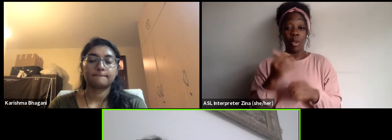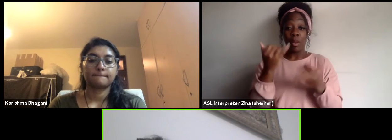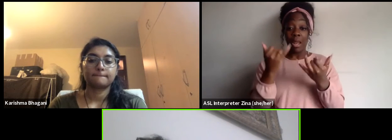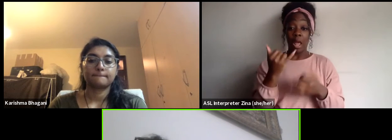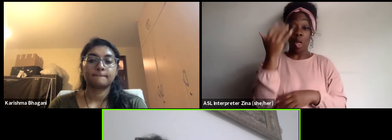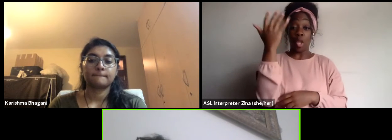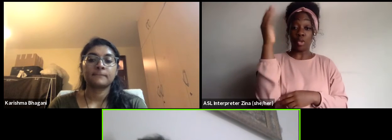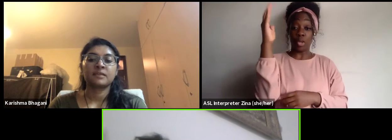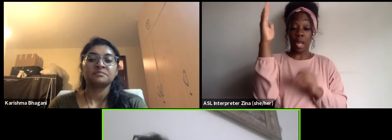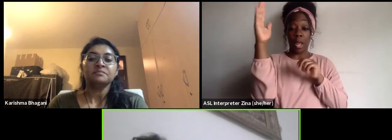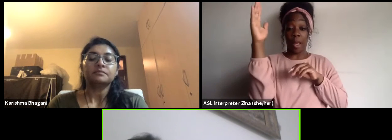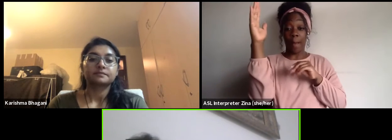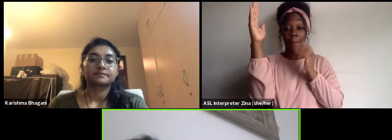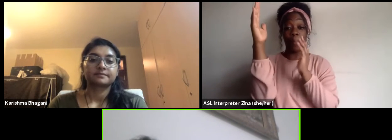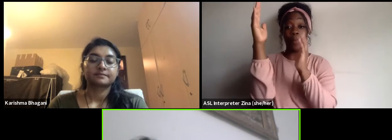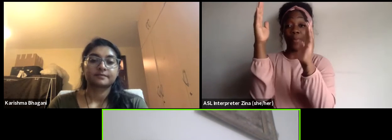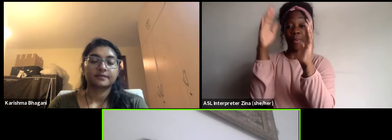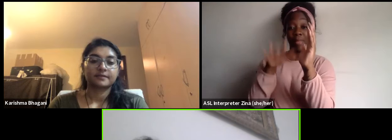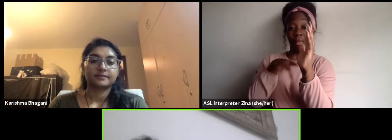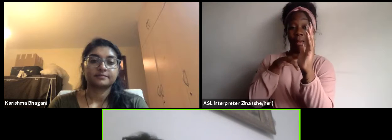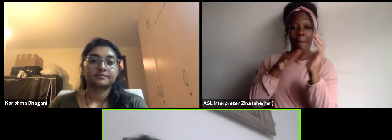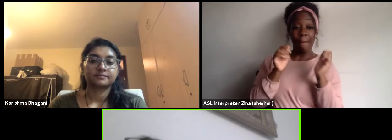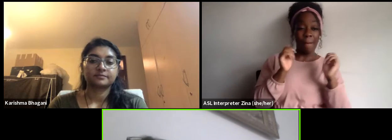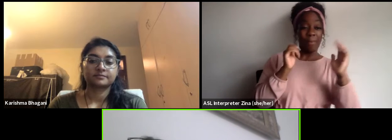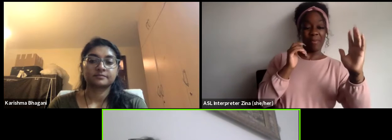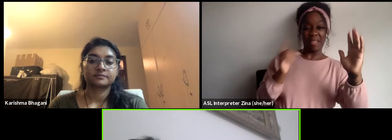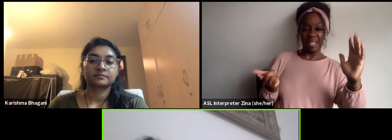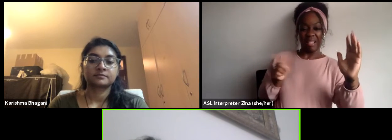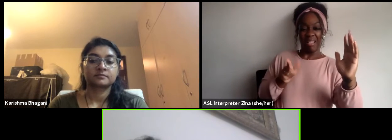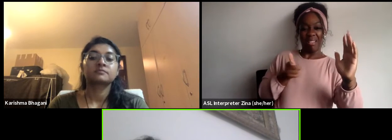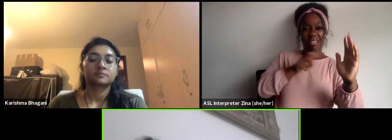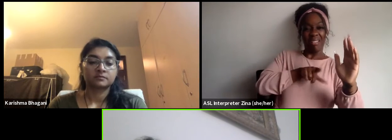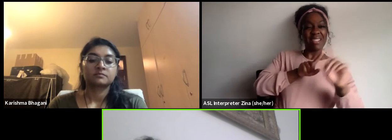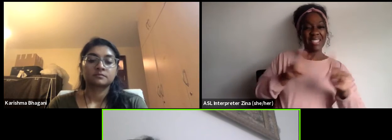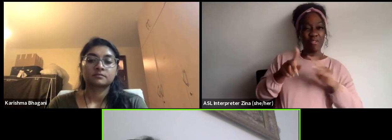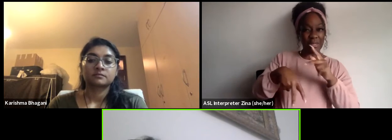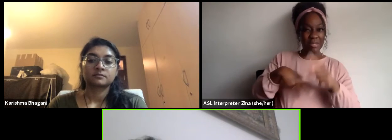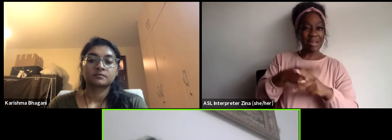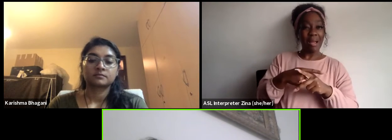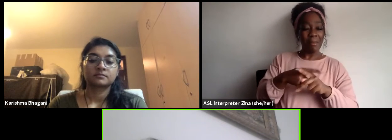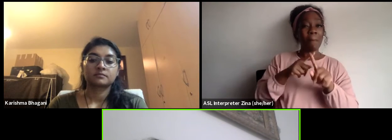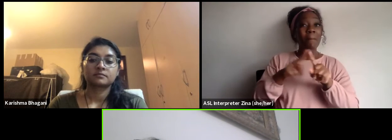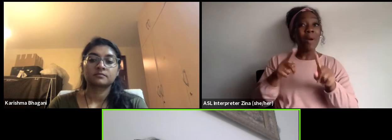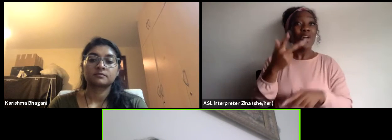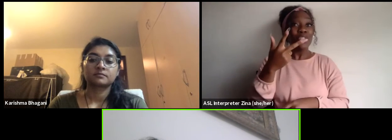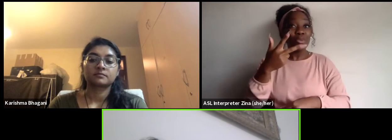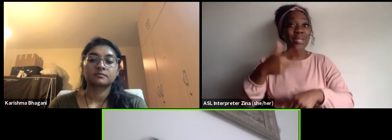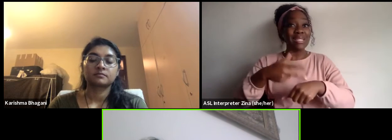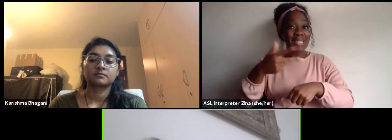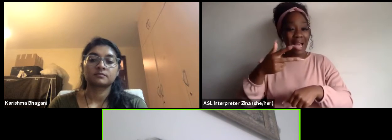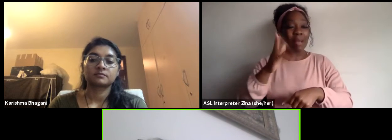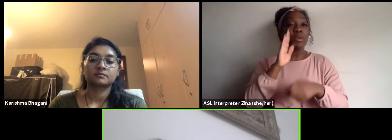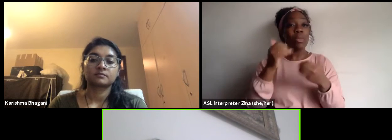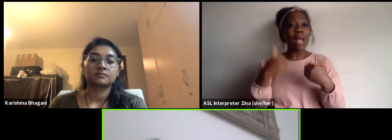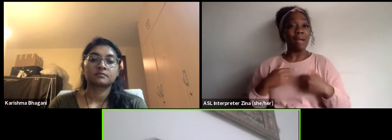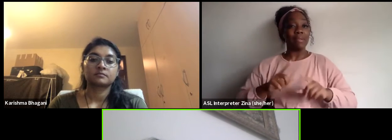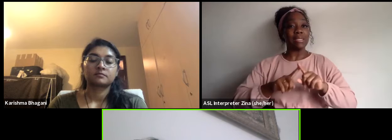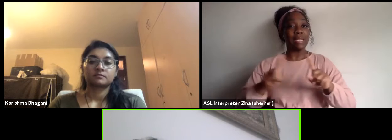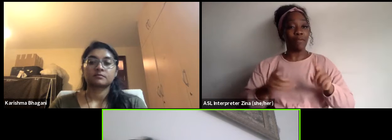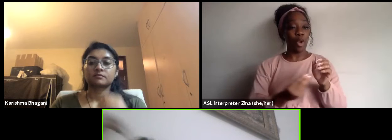and so they have three times a year income stream. So it's not that you are going to have resource coming